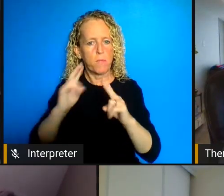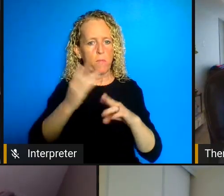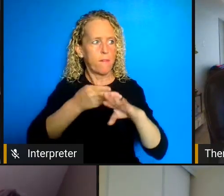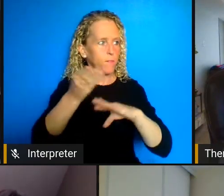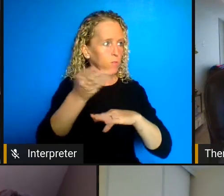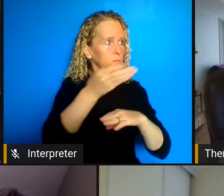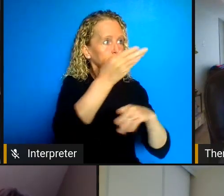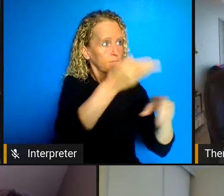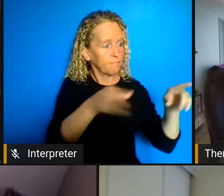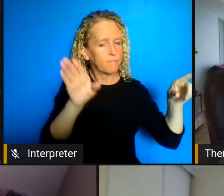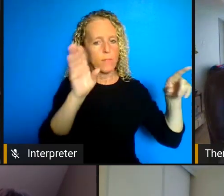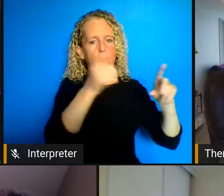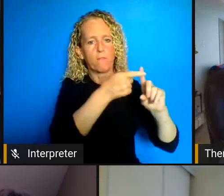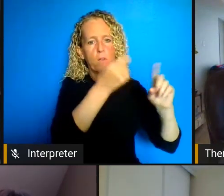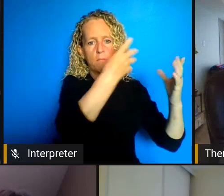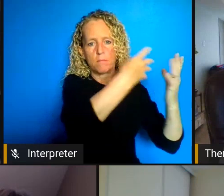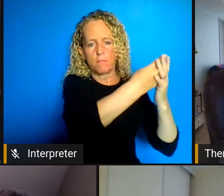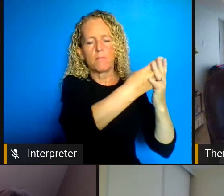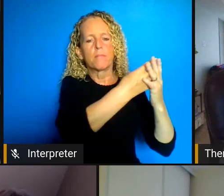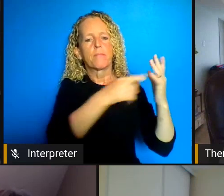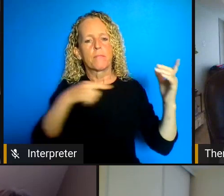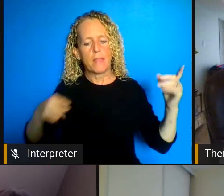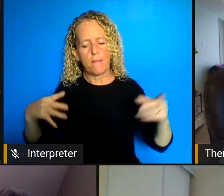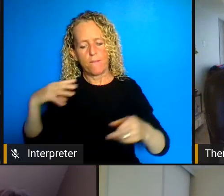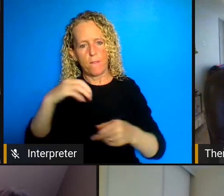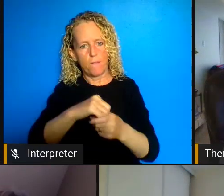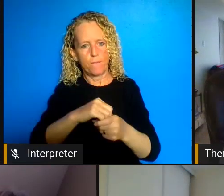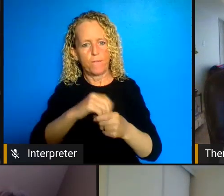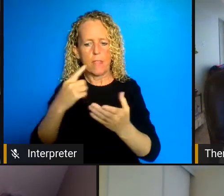Operations level in terms of coordinating case planning it showed to